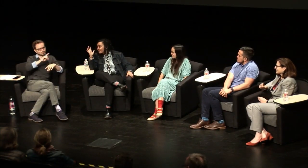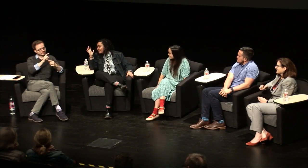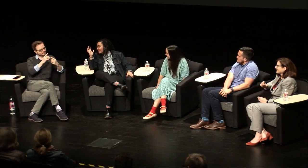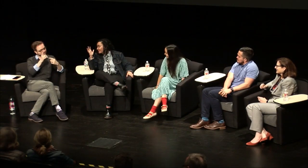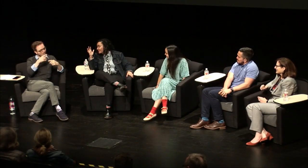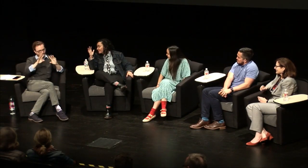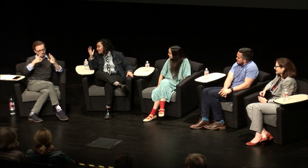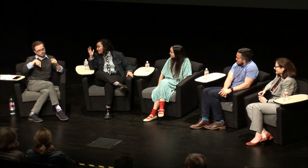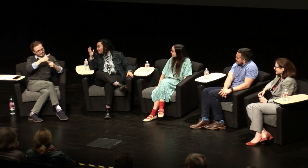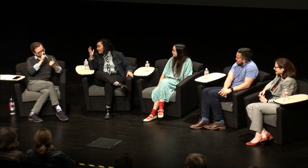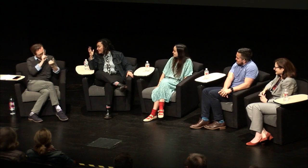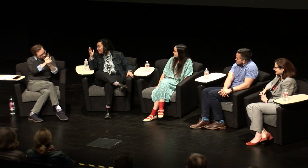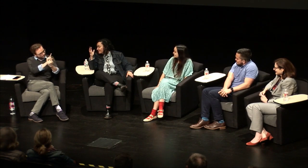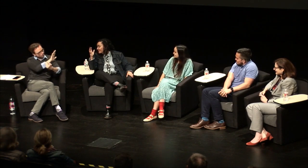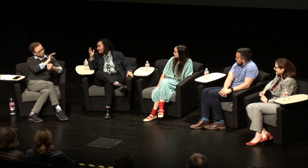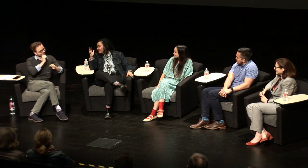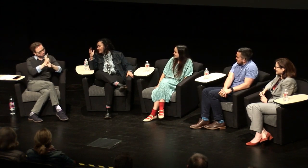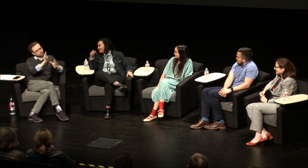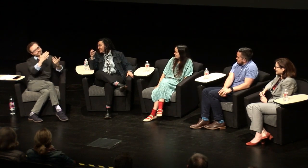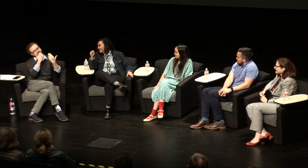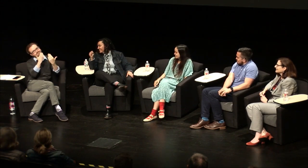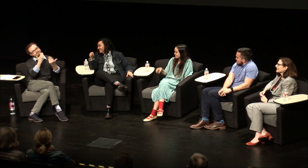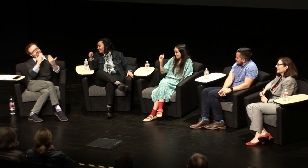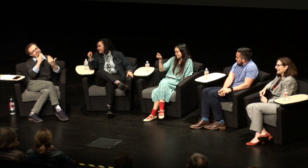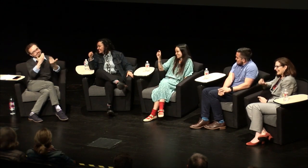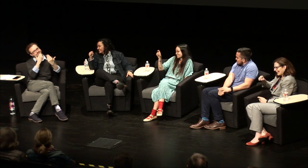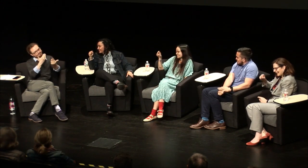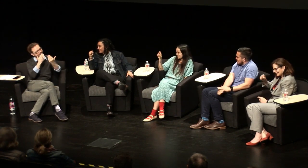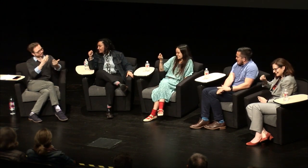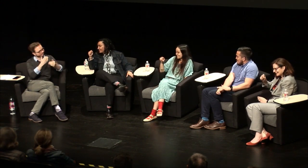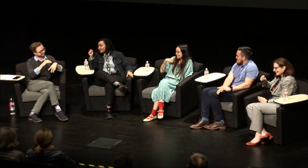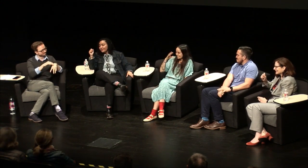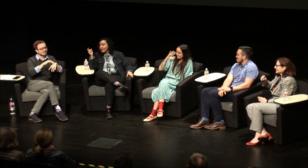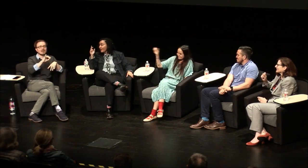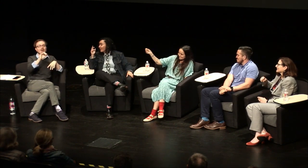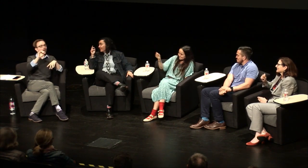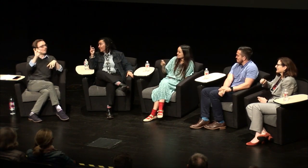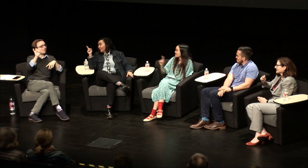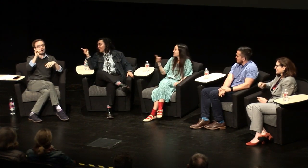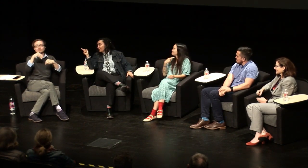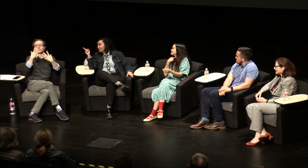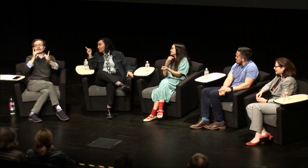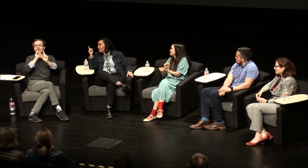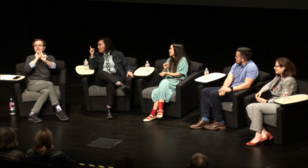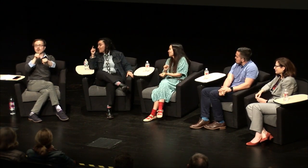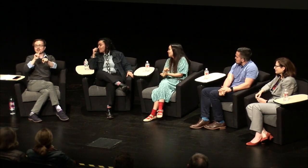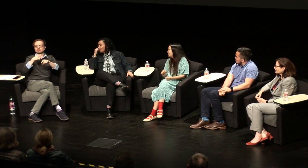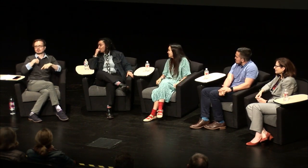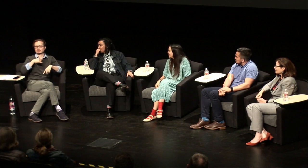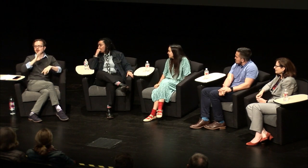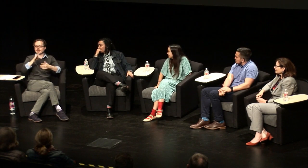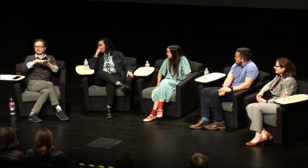for us. [Wink:] I'm pretty sure we need to meet your sister now [Claudia:] yeah, you should, you really should.She would have come